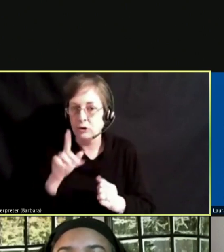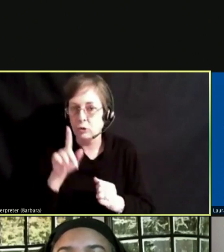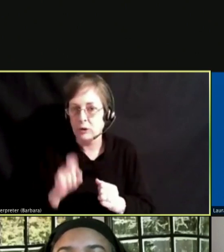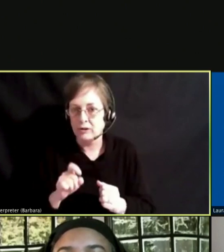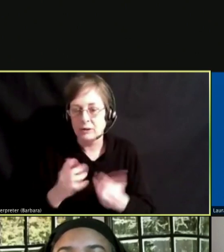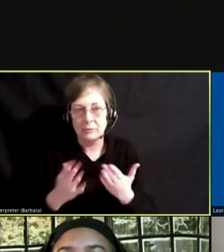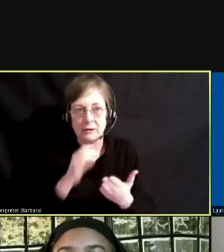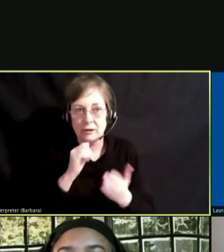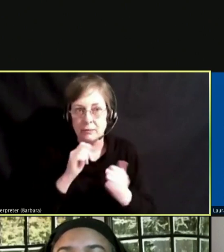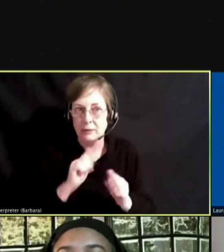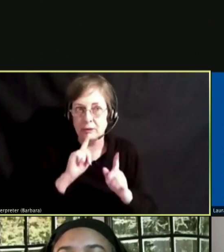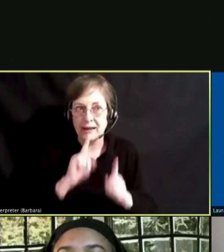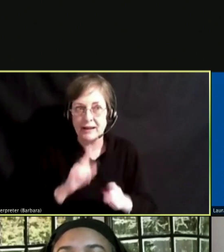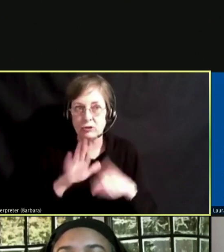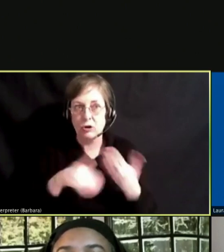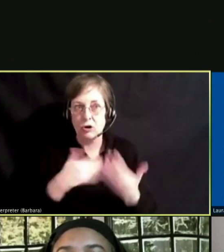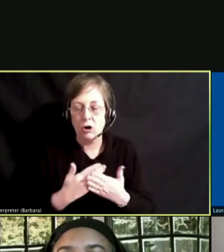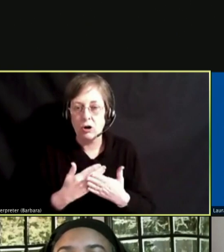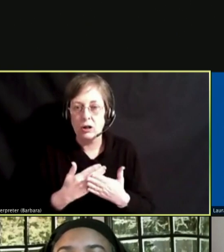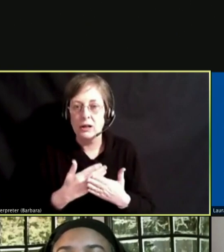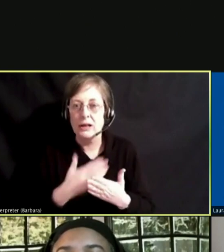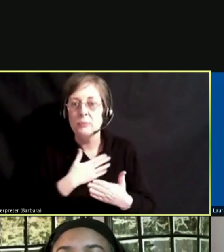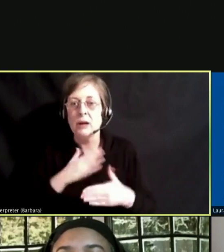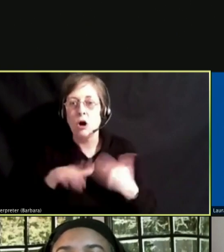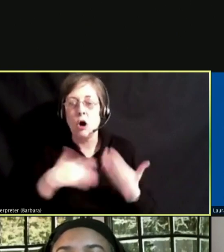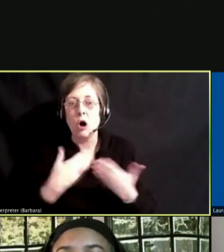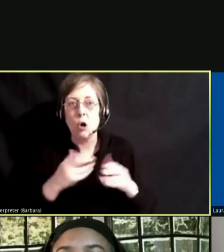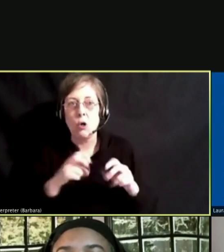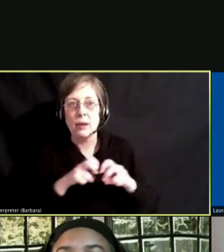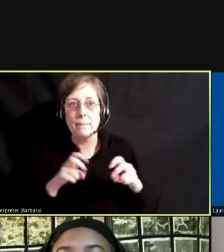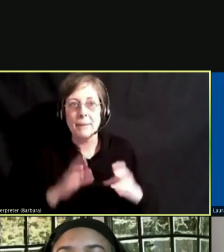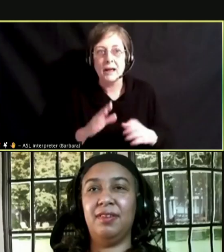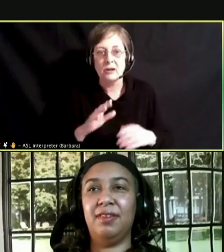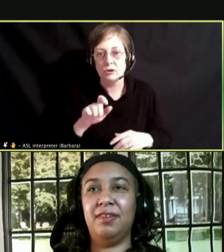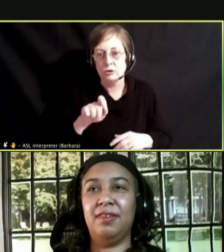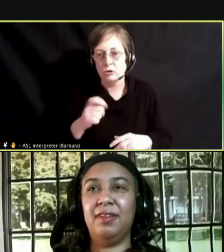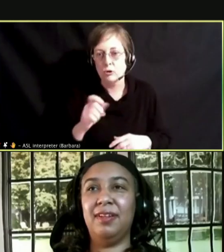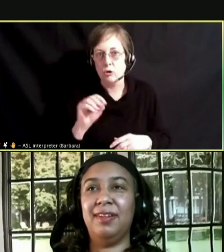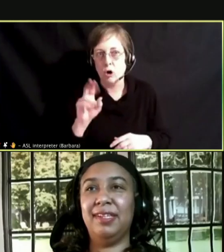BUT I WILL ASK FOR ALL OUR PANELISTS TO TURN ON THEIR CAMERAS NOW AND SO WE CAN ASK A COUPLE